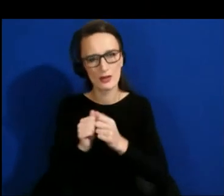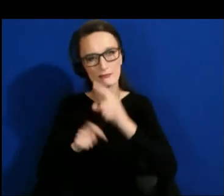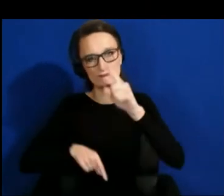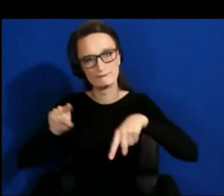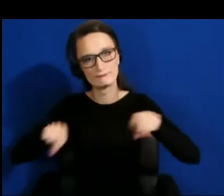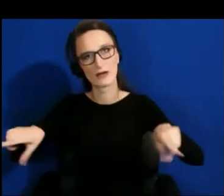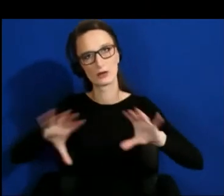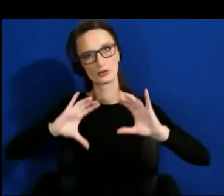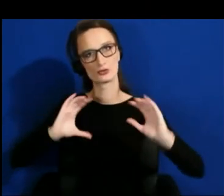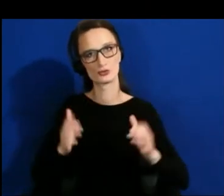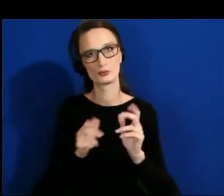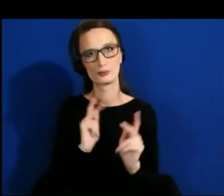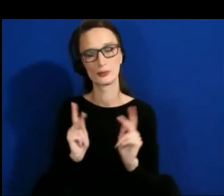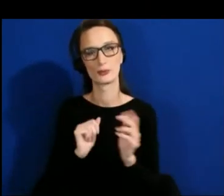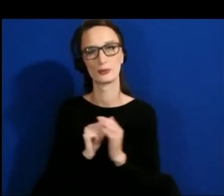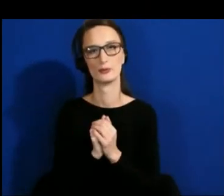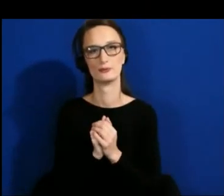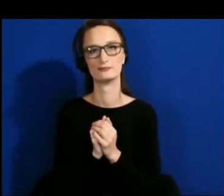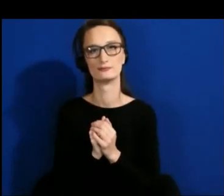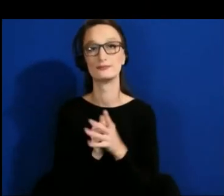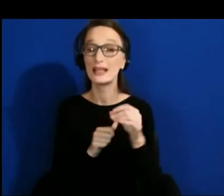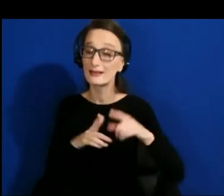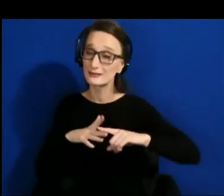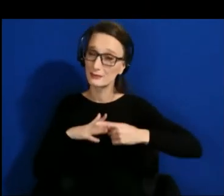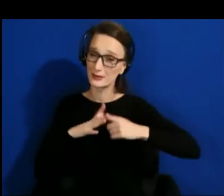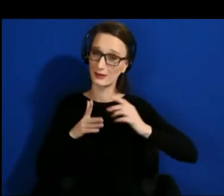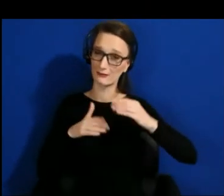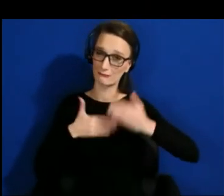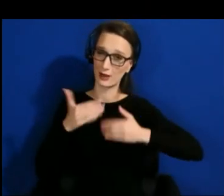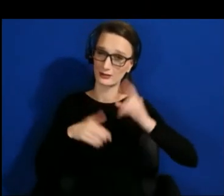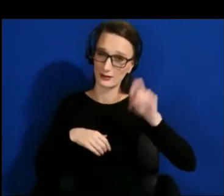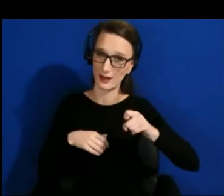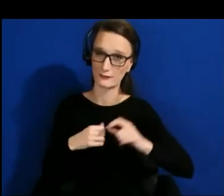And you have to do it early, right? At Owlchemy, we start playtesting our games incredibly early.